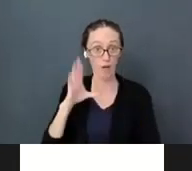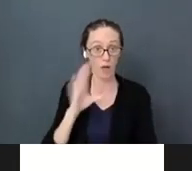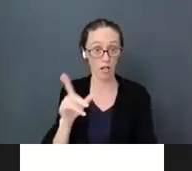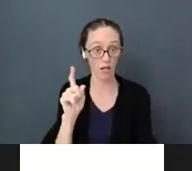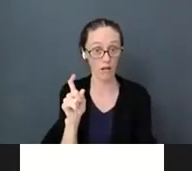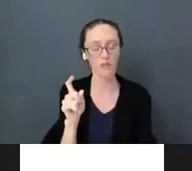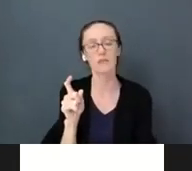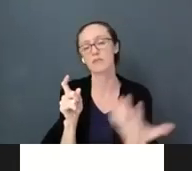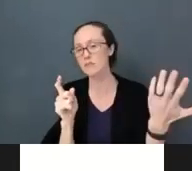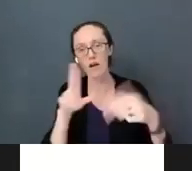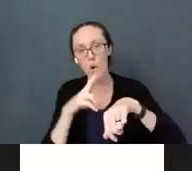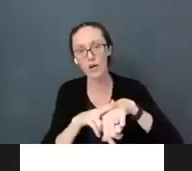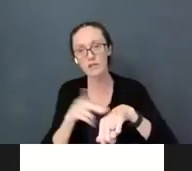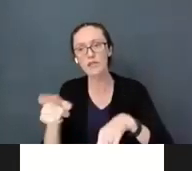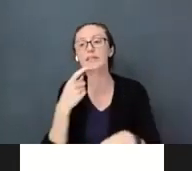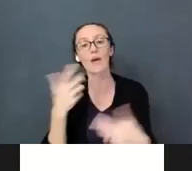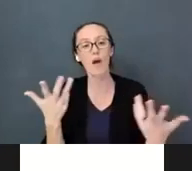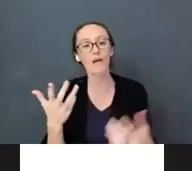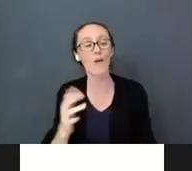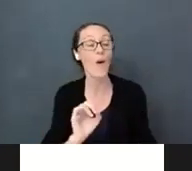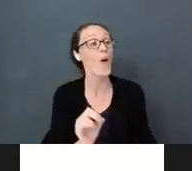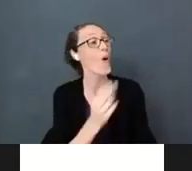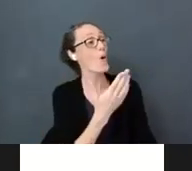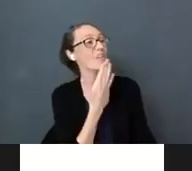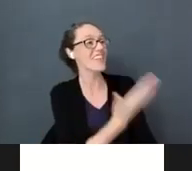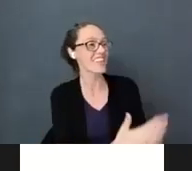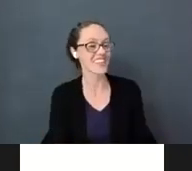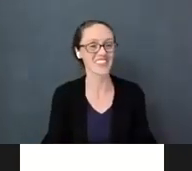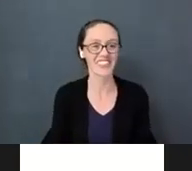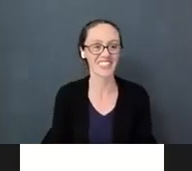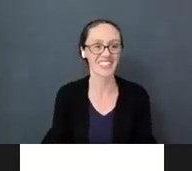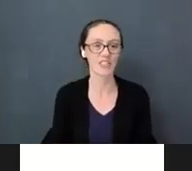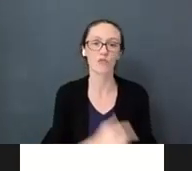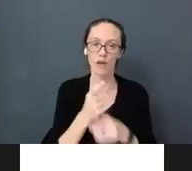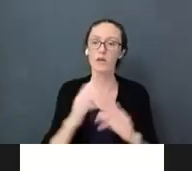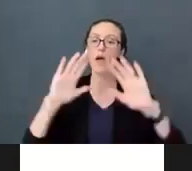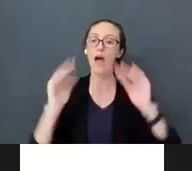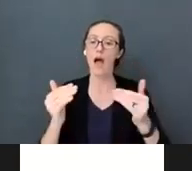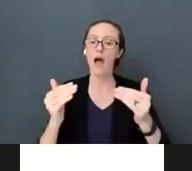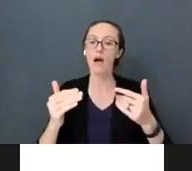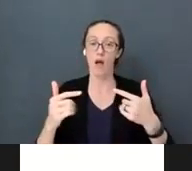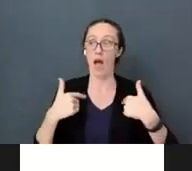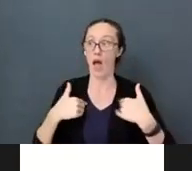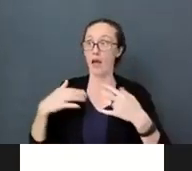What are you doing to say? “Oh, thank you.” I caught that so how am I going to return,